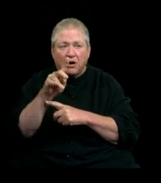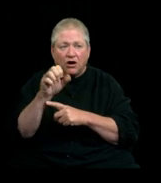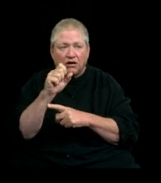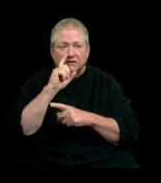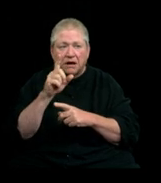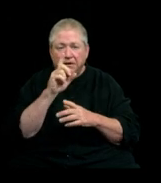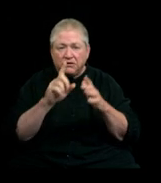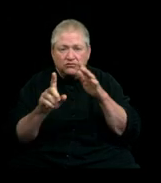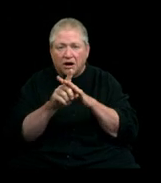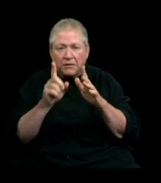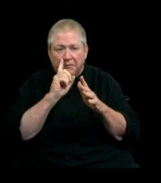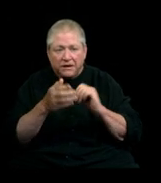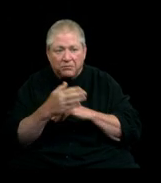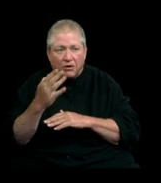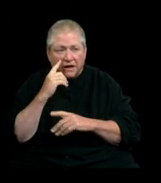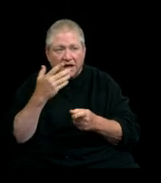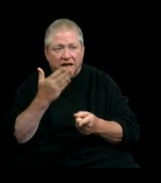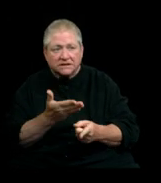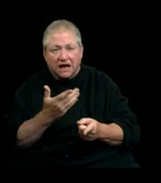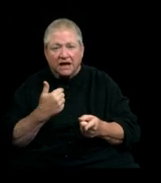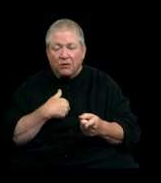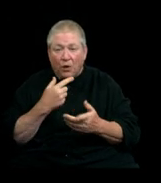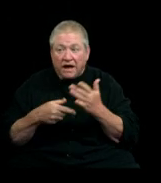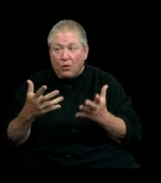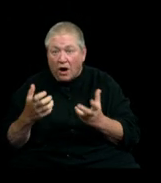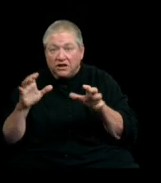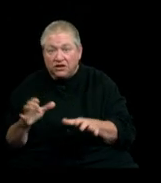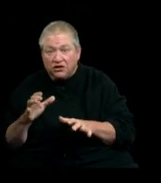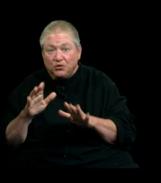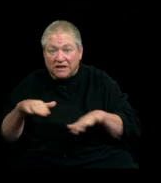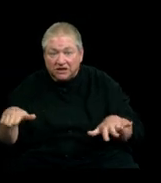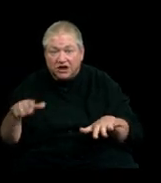I keep myself grounded in the fact that what I wanted to do as a child, I've made it!